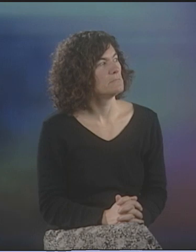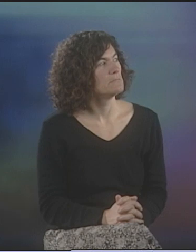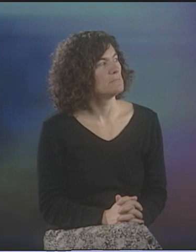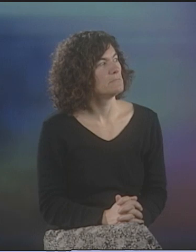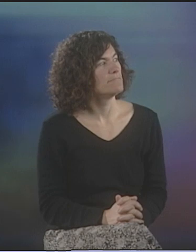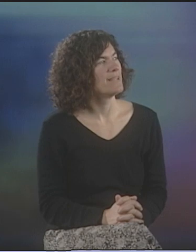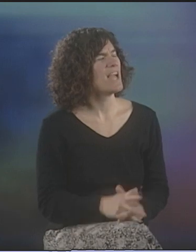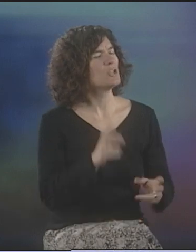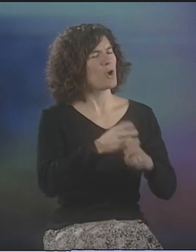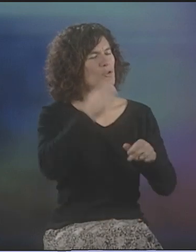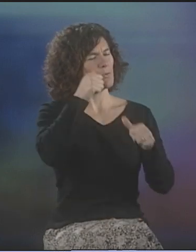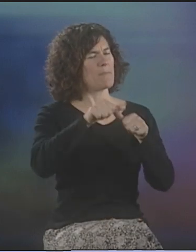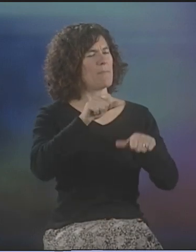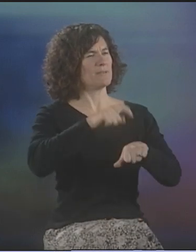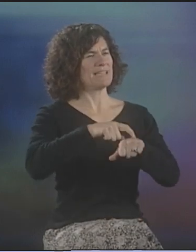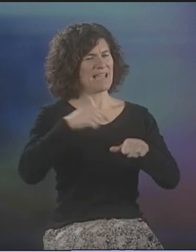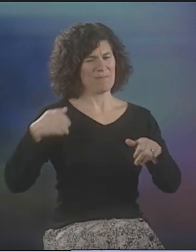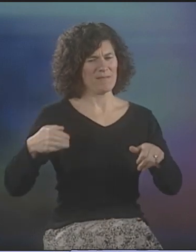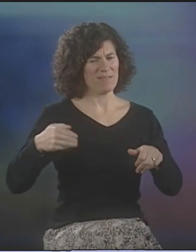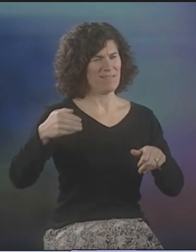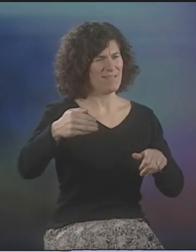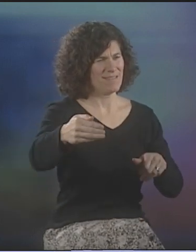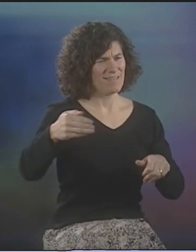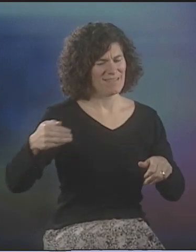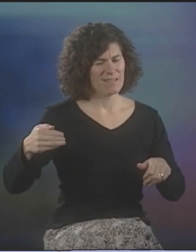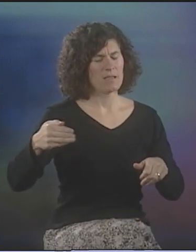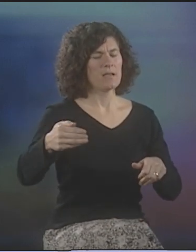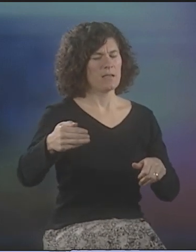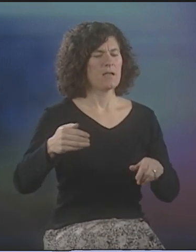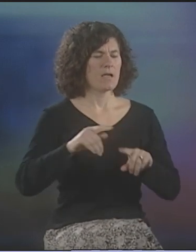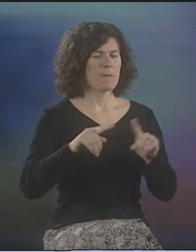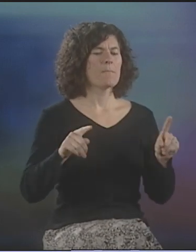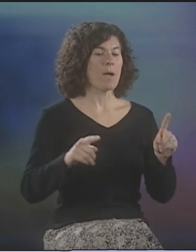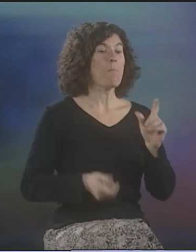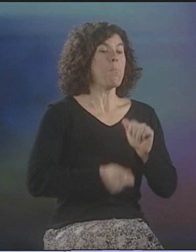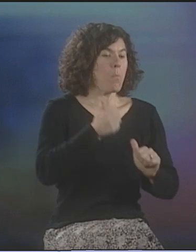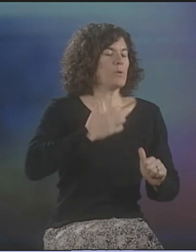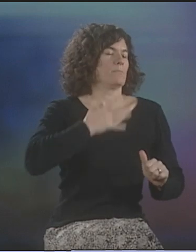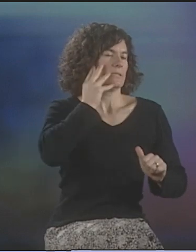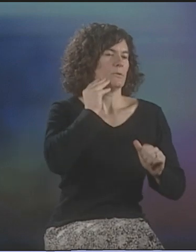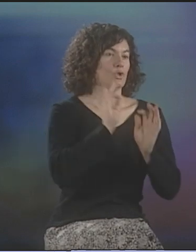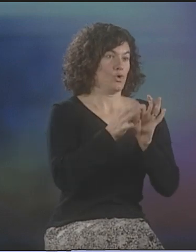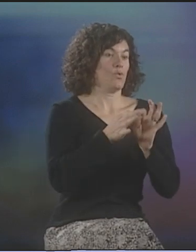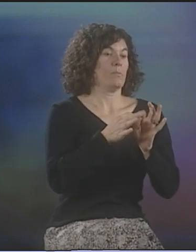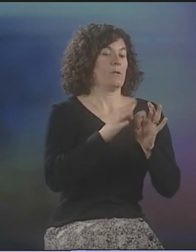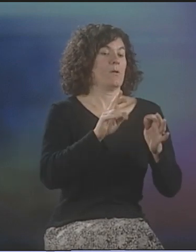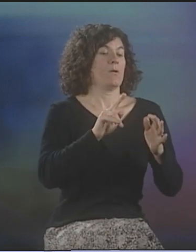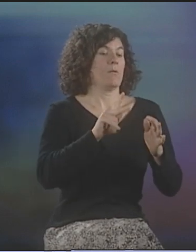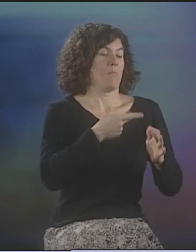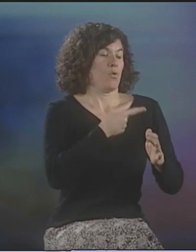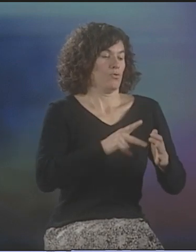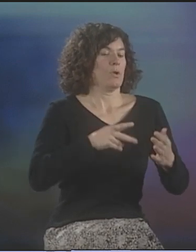IT'S HARD TO REMEMBER THE CHRONOLOGY OF IT ALL. MOST OF MY EXPERIENCE WITH INTERPRETING POETRY WAS